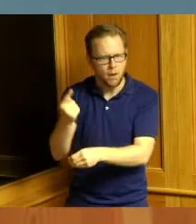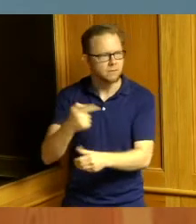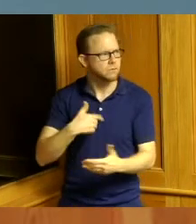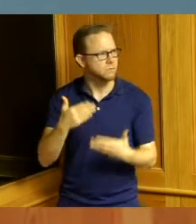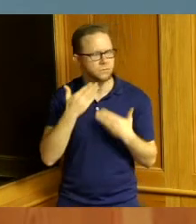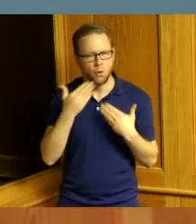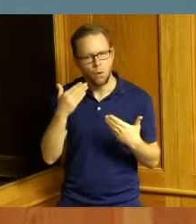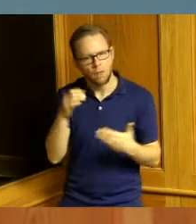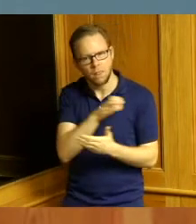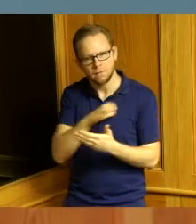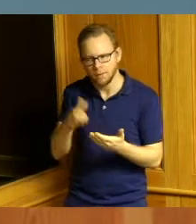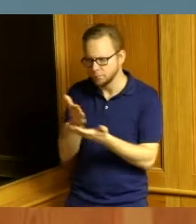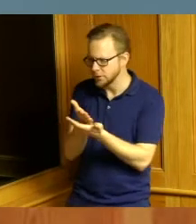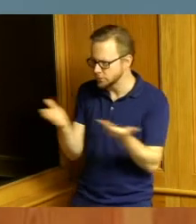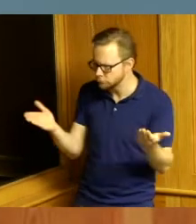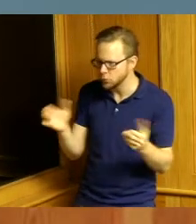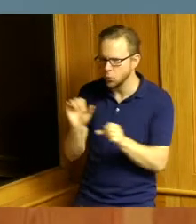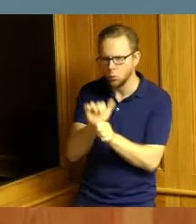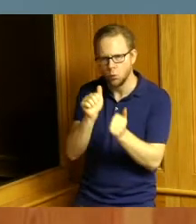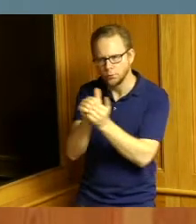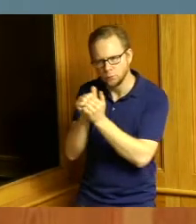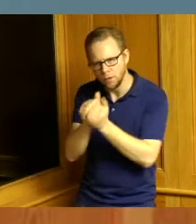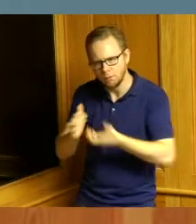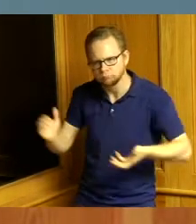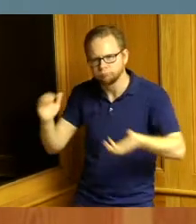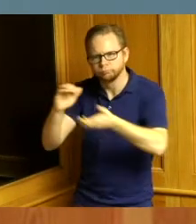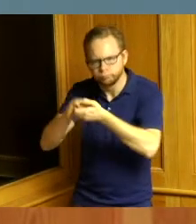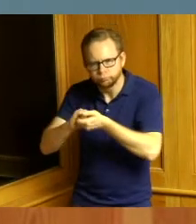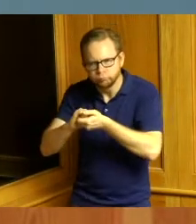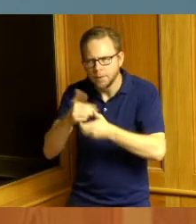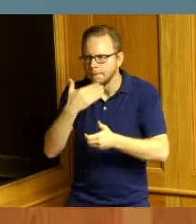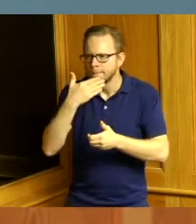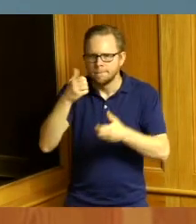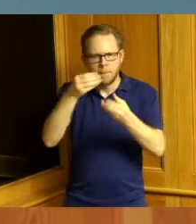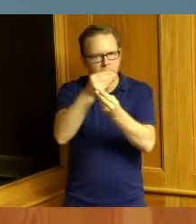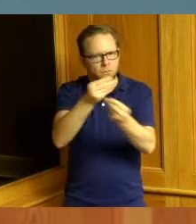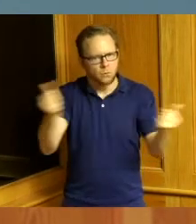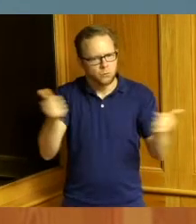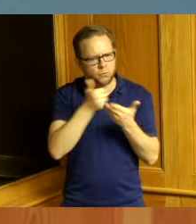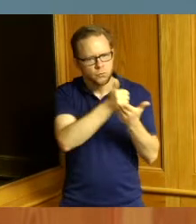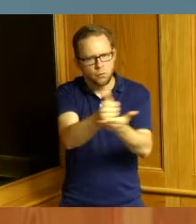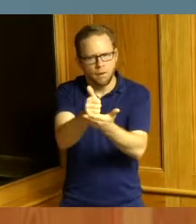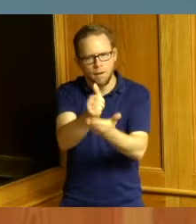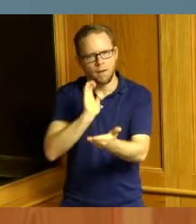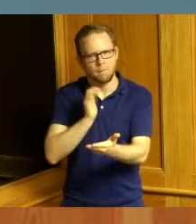to work together and delivering the best solutions that we can for our citizens getting to the best